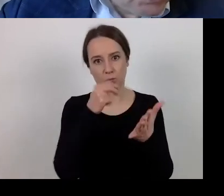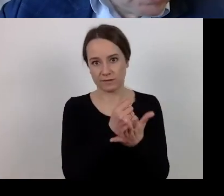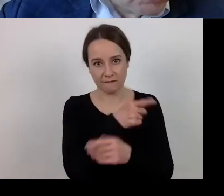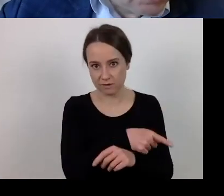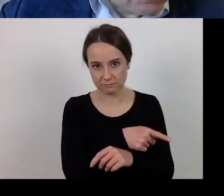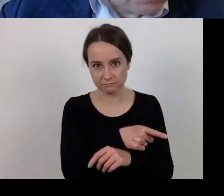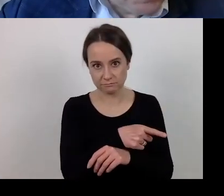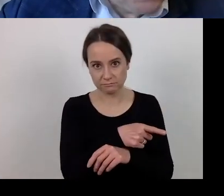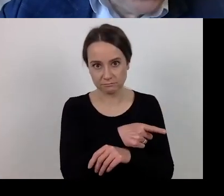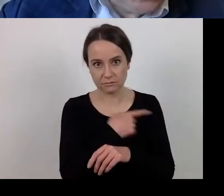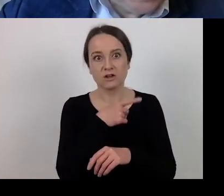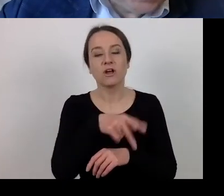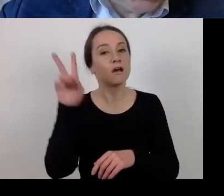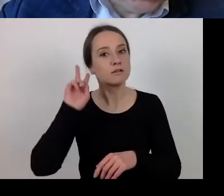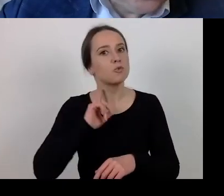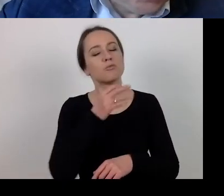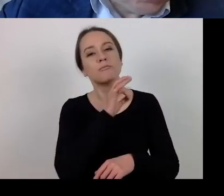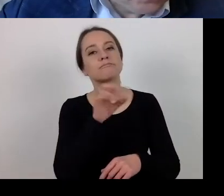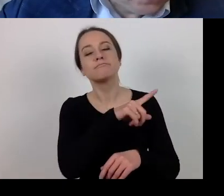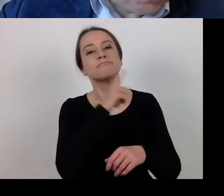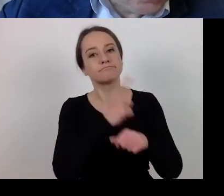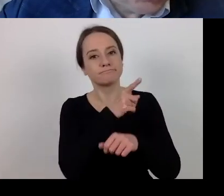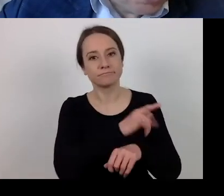that the competent authorities making the decisions on funding